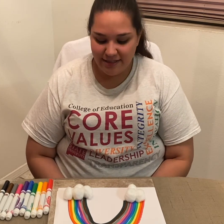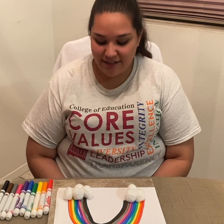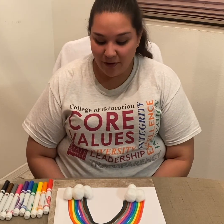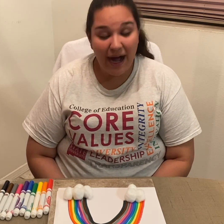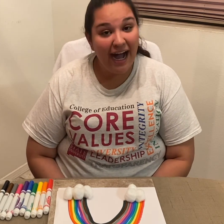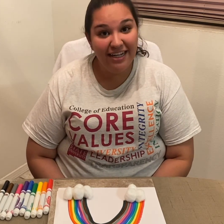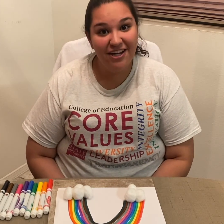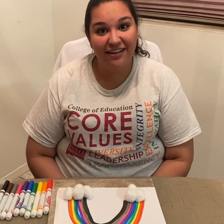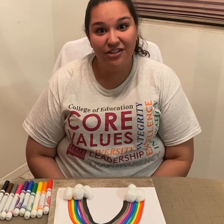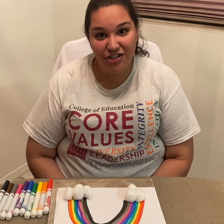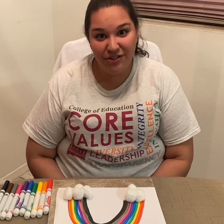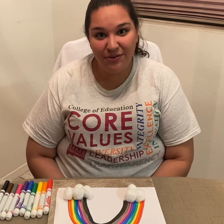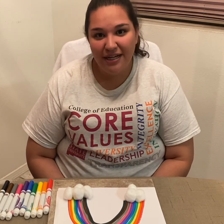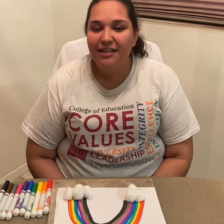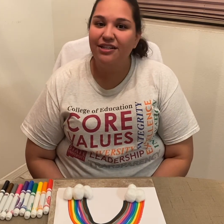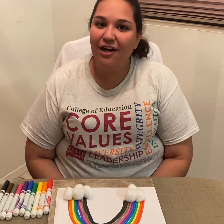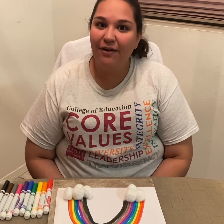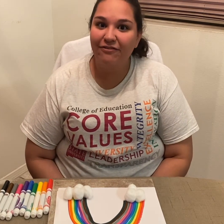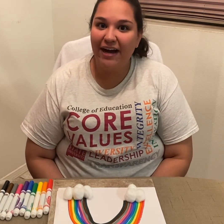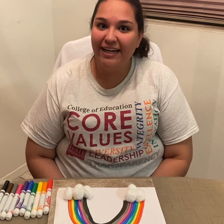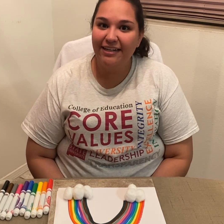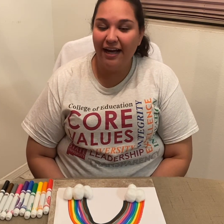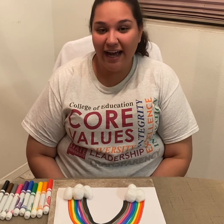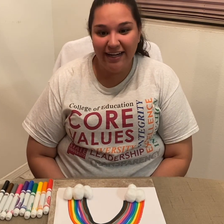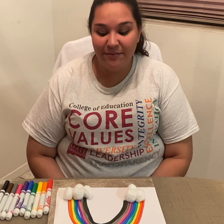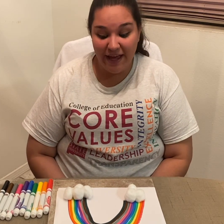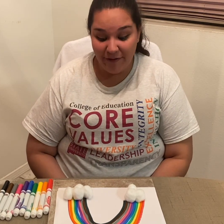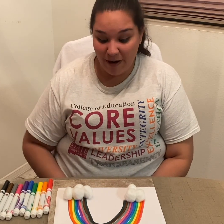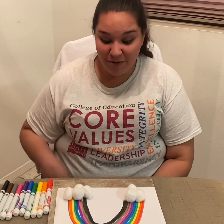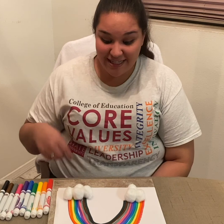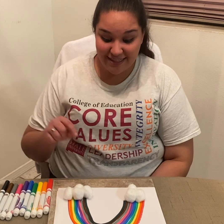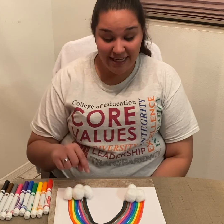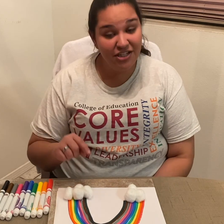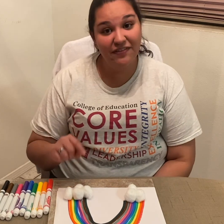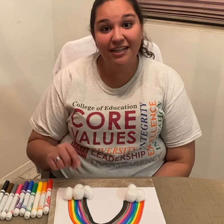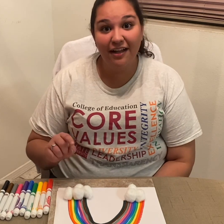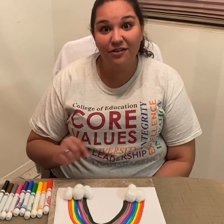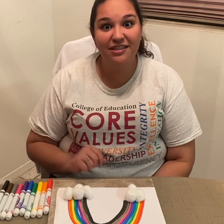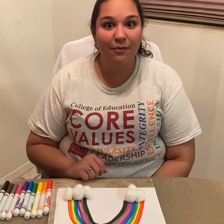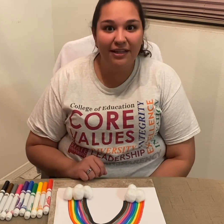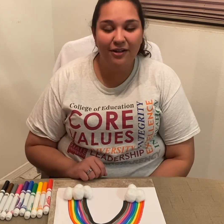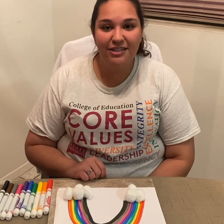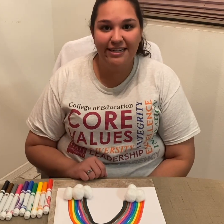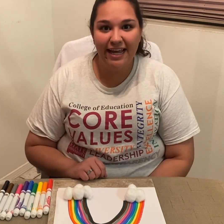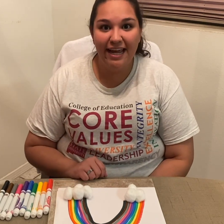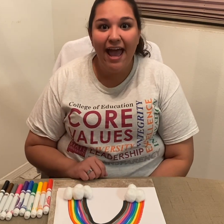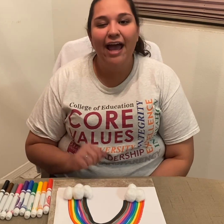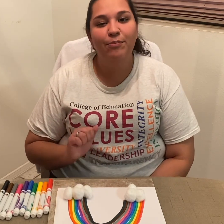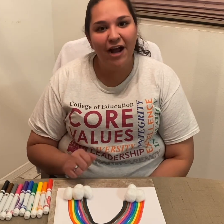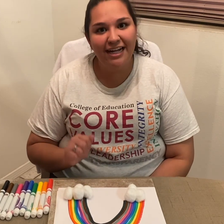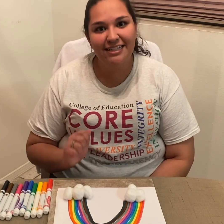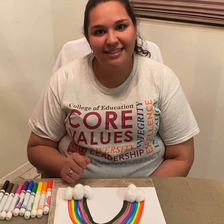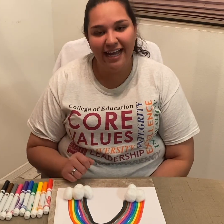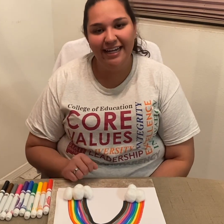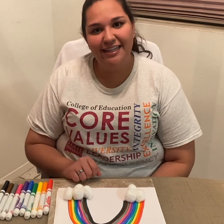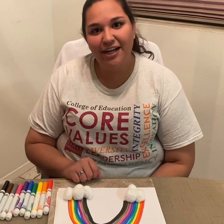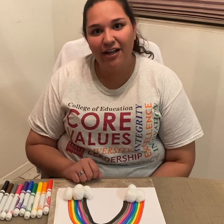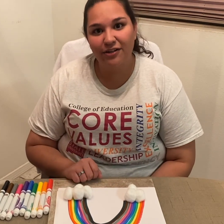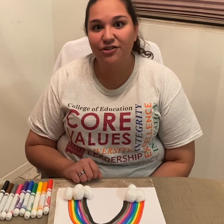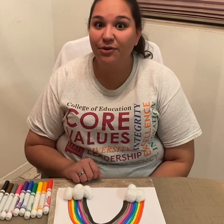So, I challenge you to go and find an item that represents each of the colors that we learned today, and practice signing the color to a